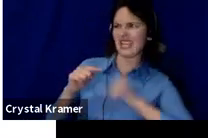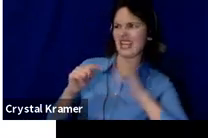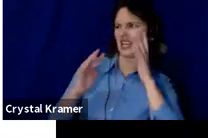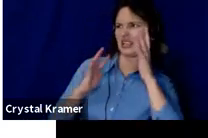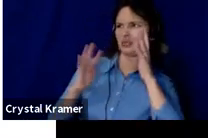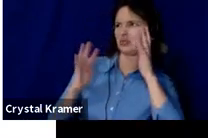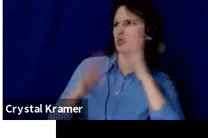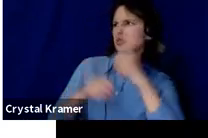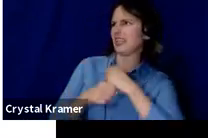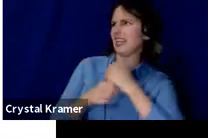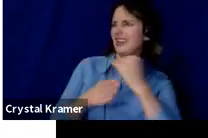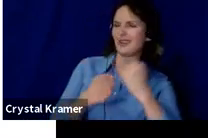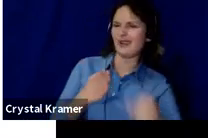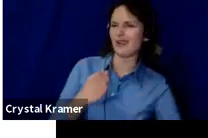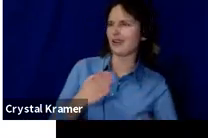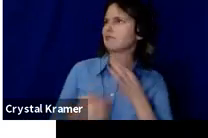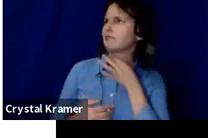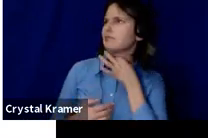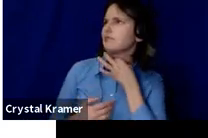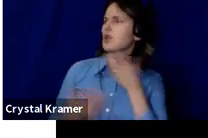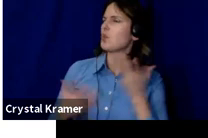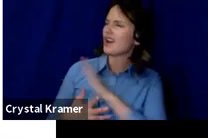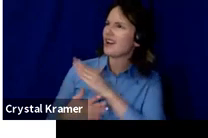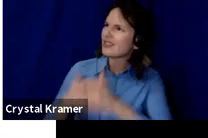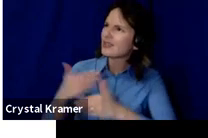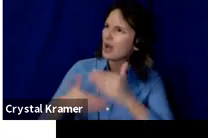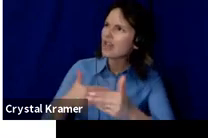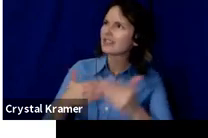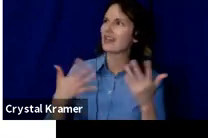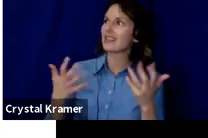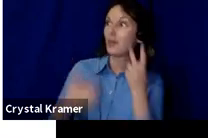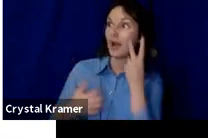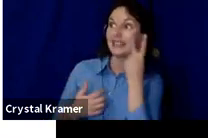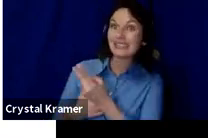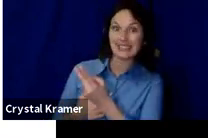They want to peek behind the curtain.